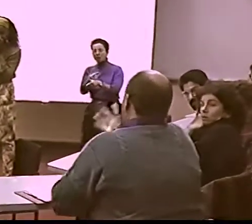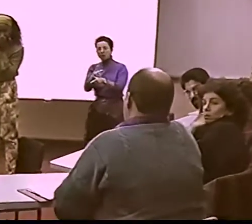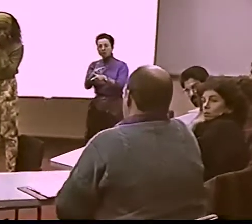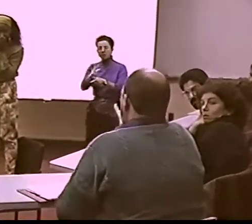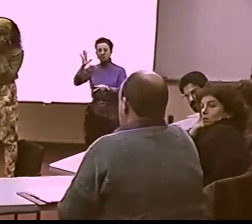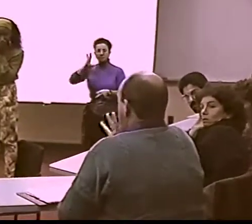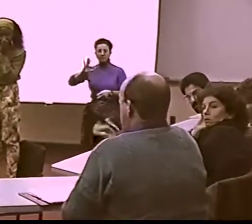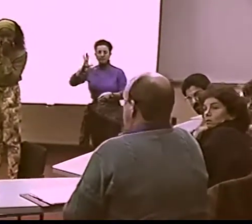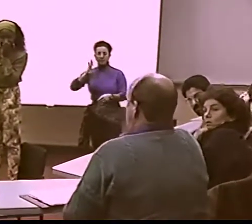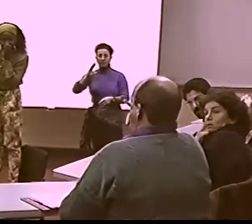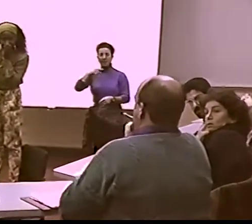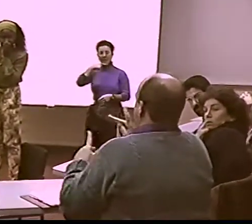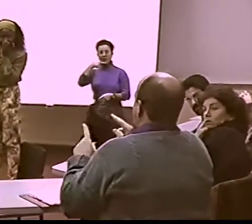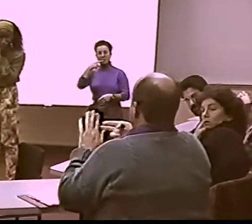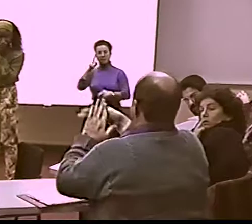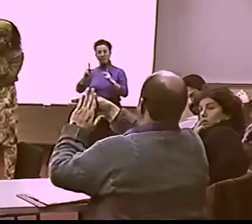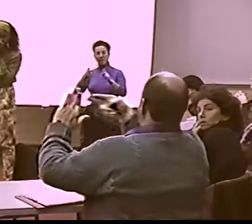RIGHT. OK. YOU HAVE A QUESTION?